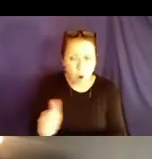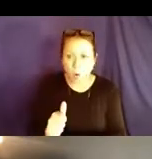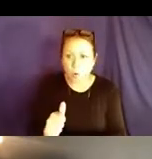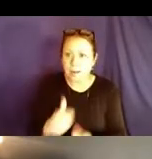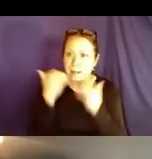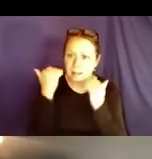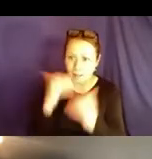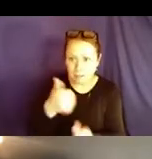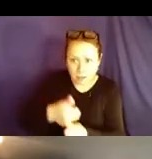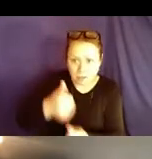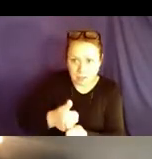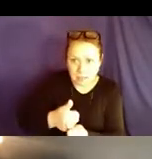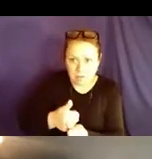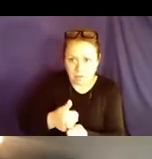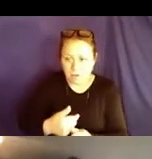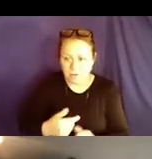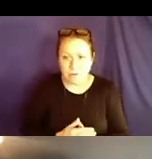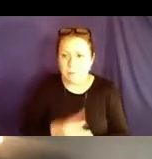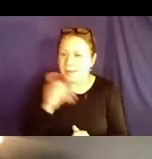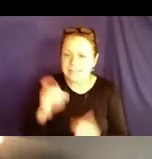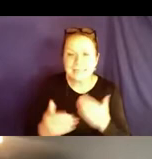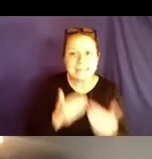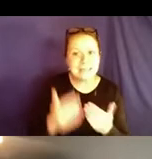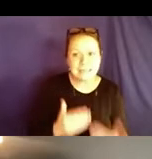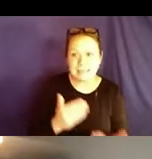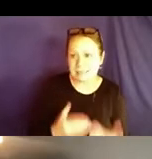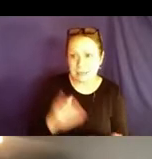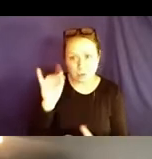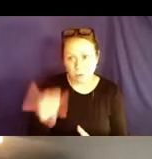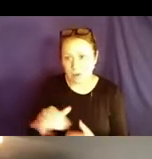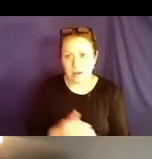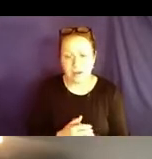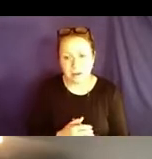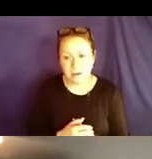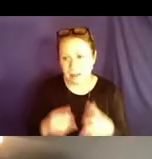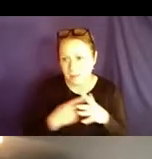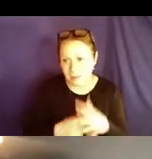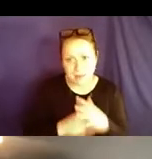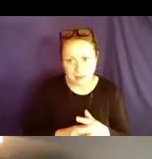that you don't limit yourself and put constraints on yourself because it is